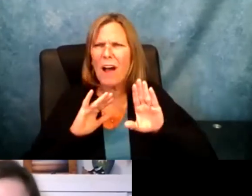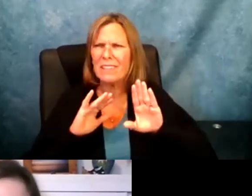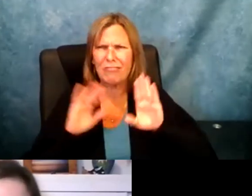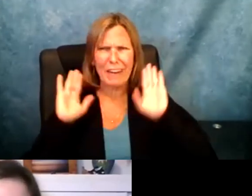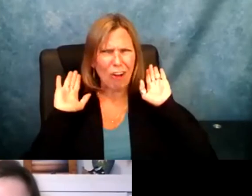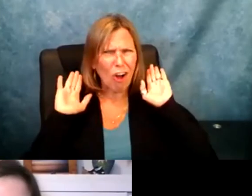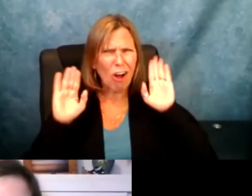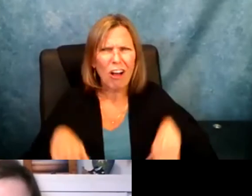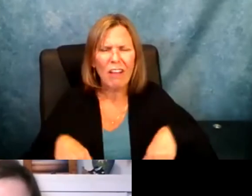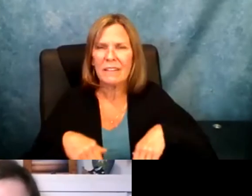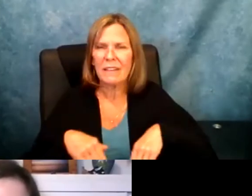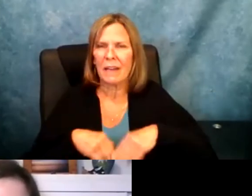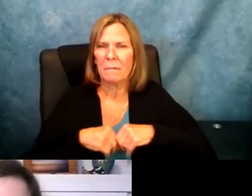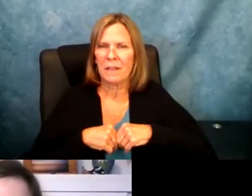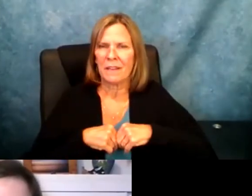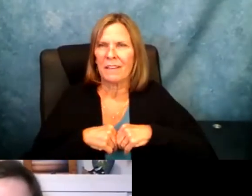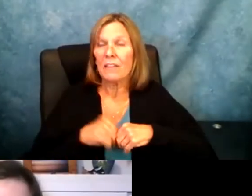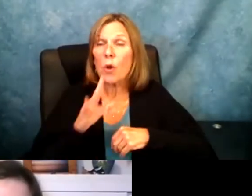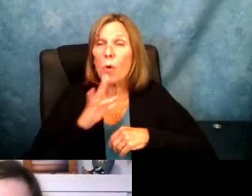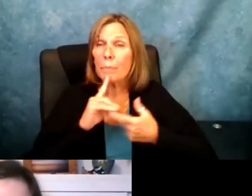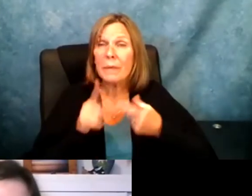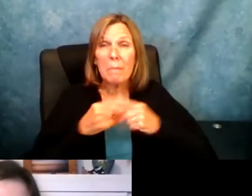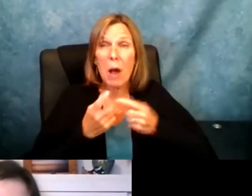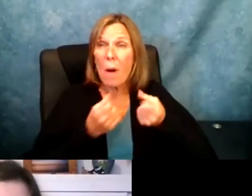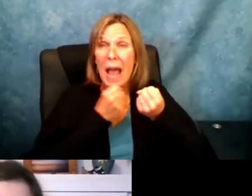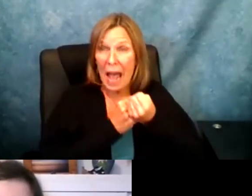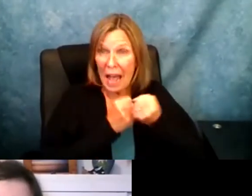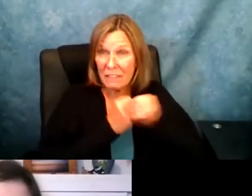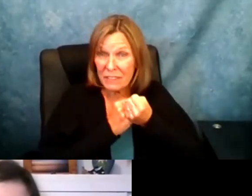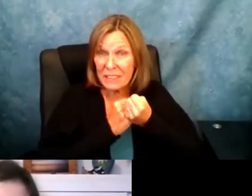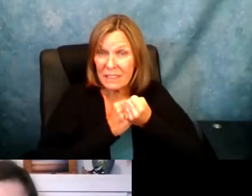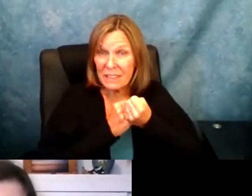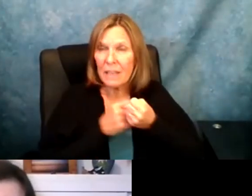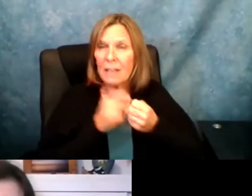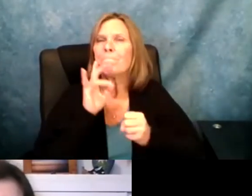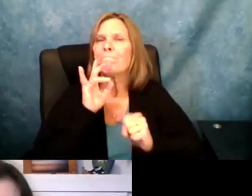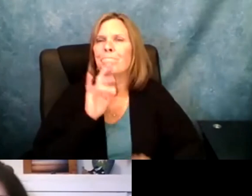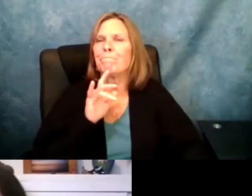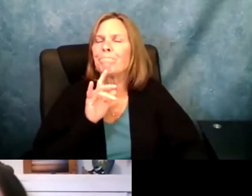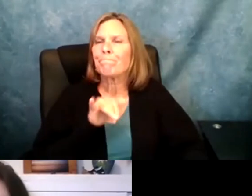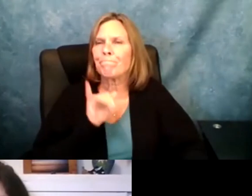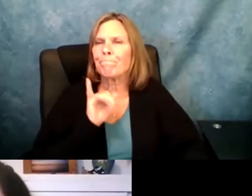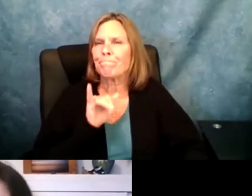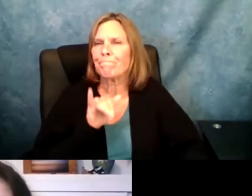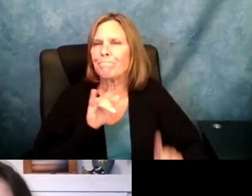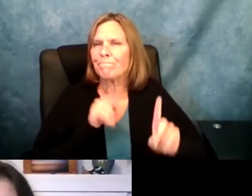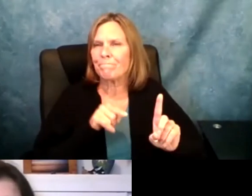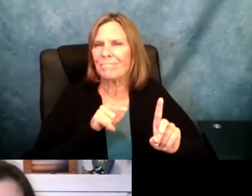learning disability because it could get so frustrating all of the time. I think speaking on to the whole advocacy